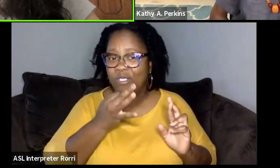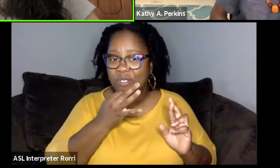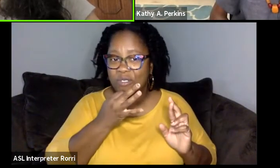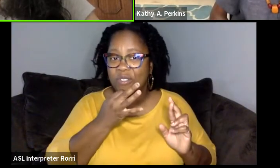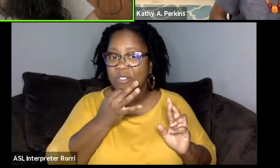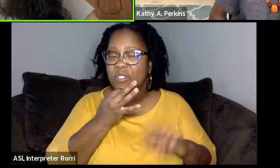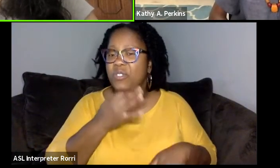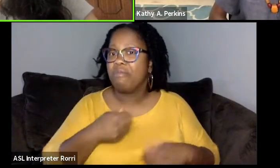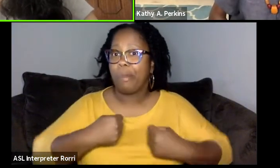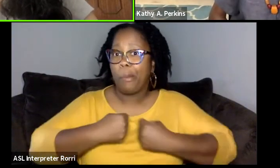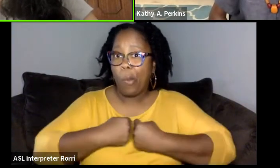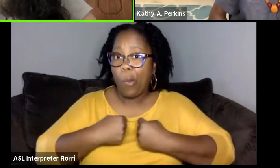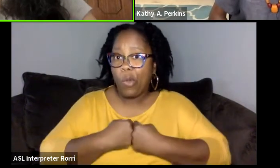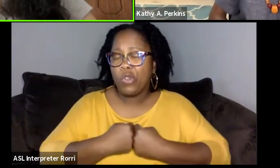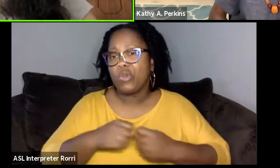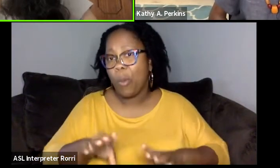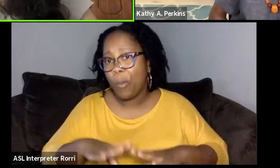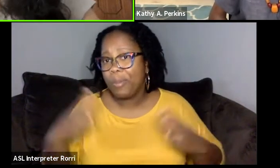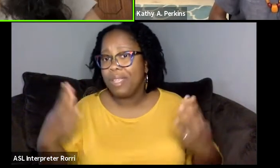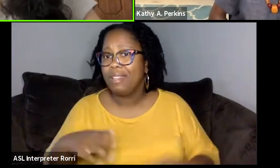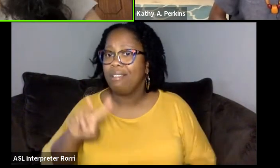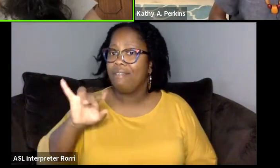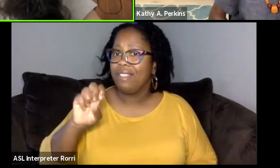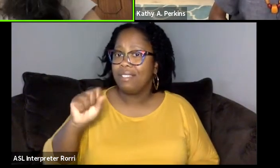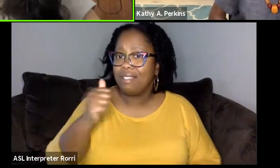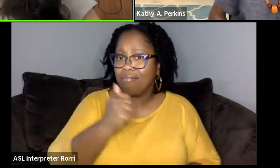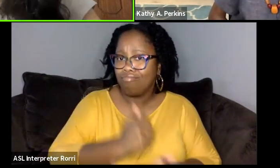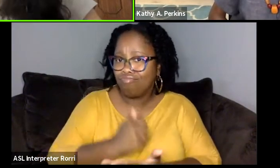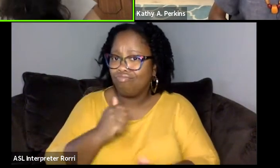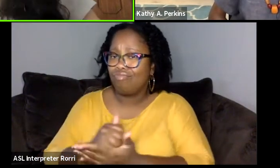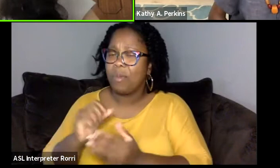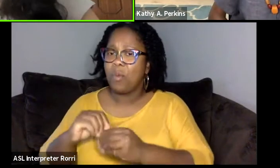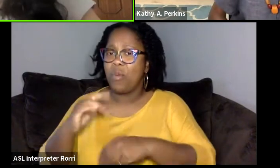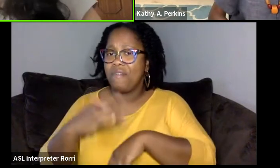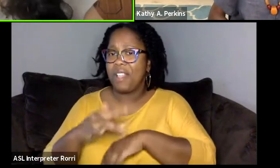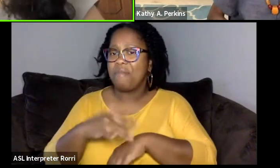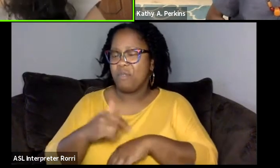and visas are more available, I hope to be back out across the pond in the coming months.